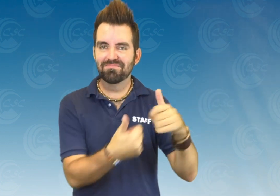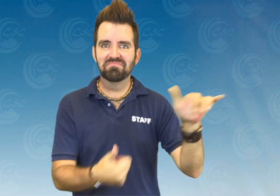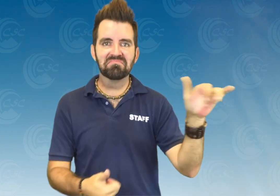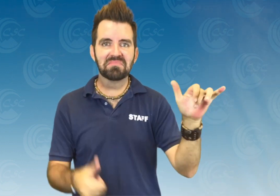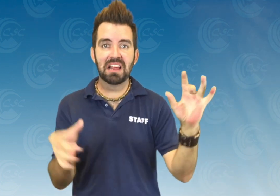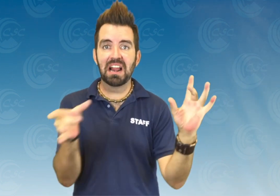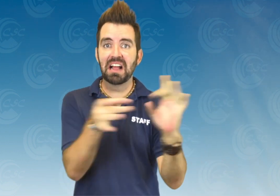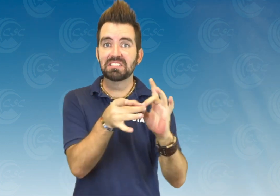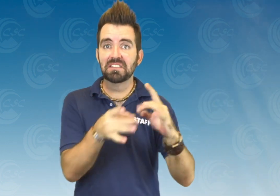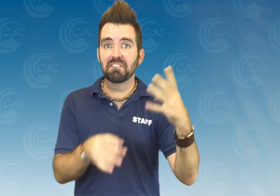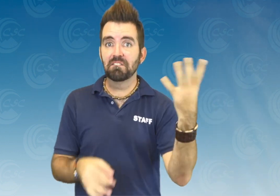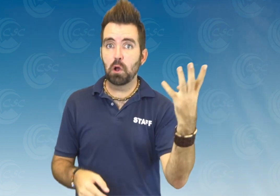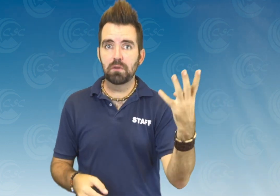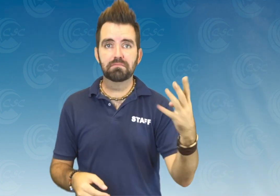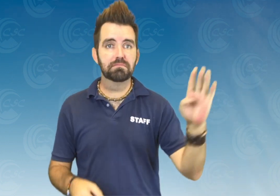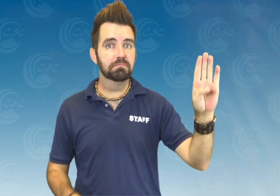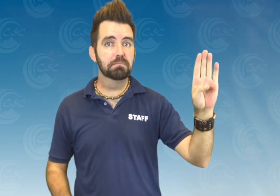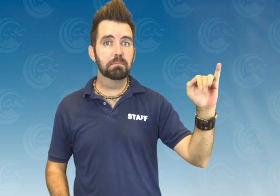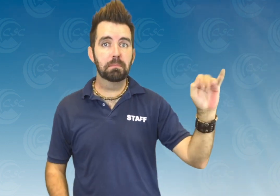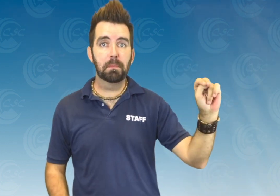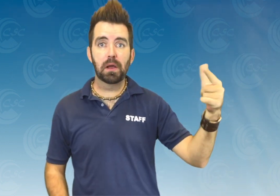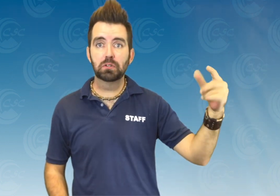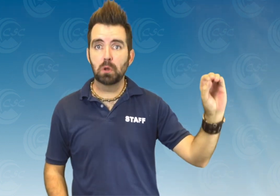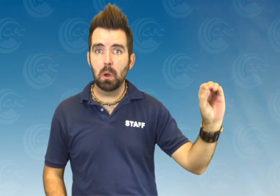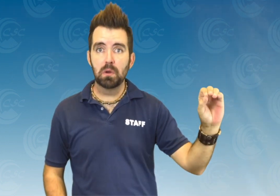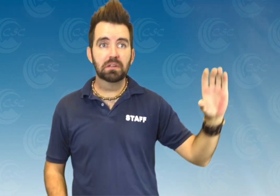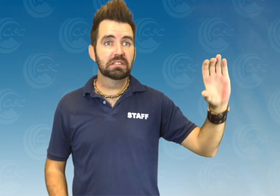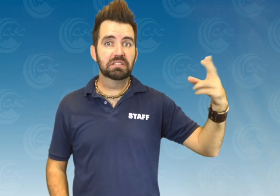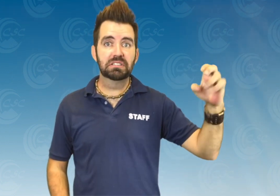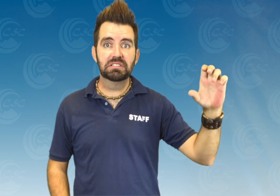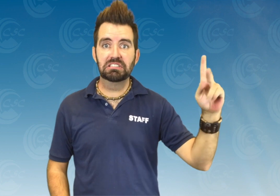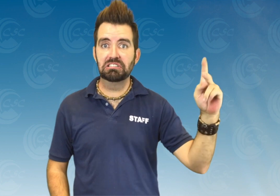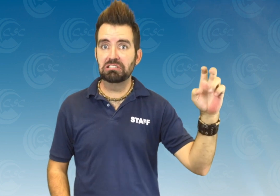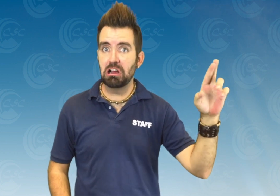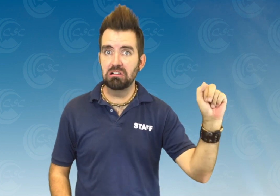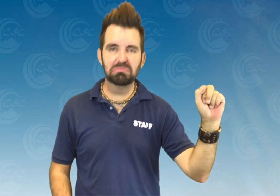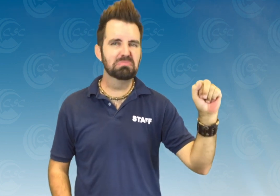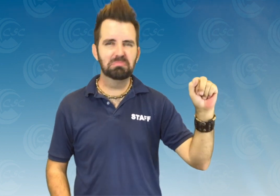For example, Connect Four, Bingo, or Checkers.